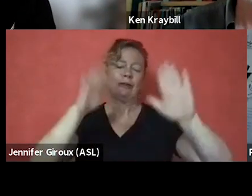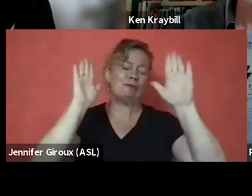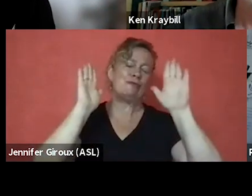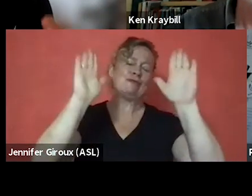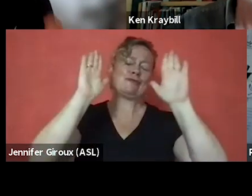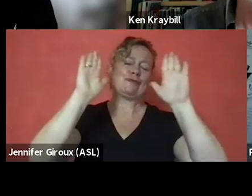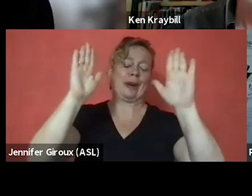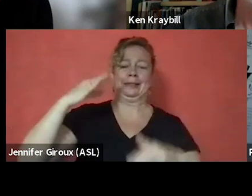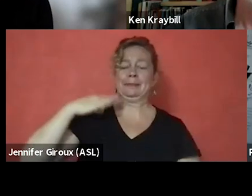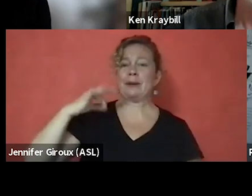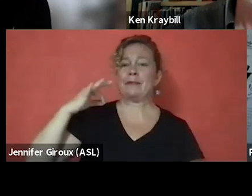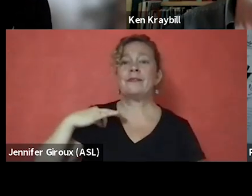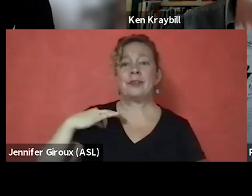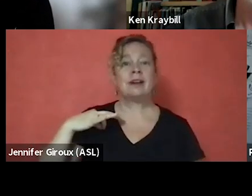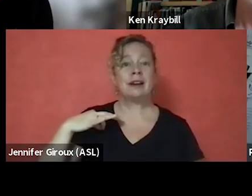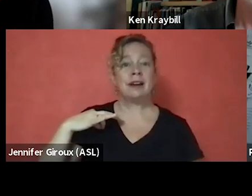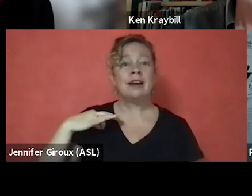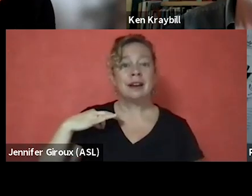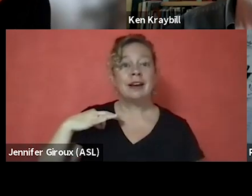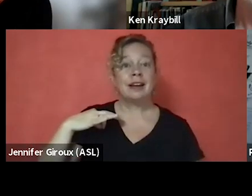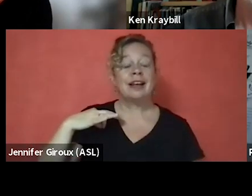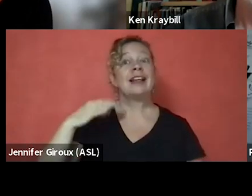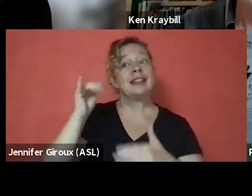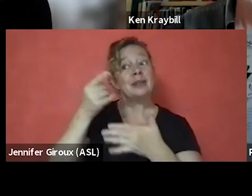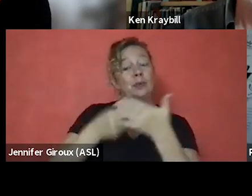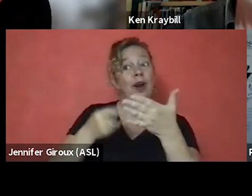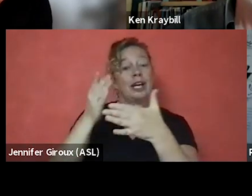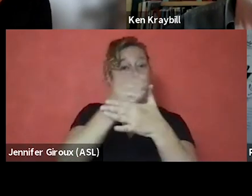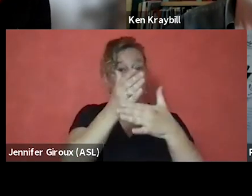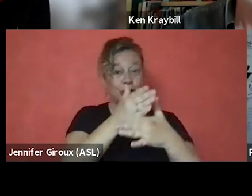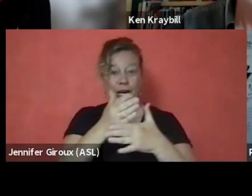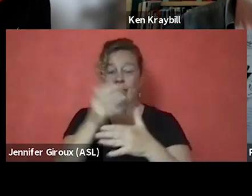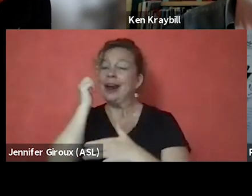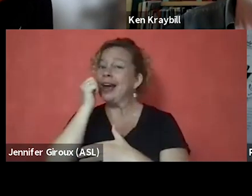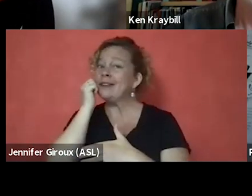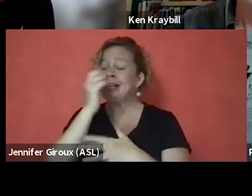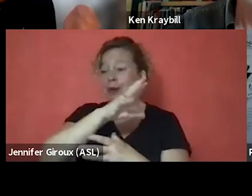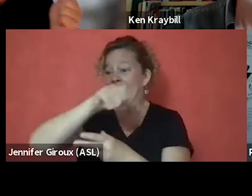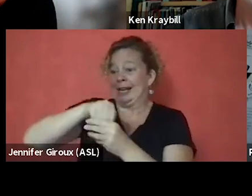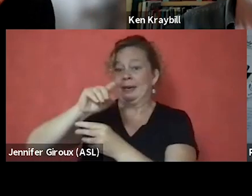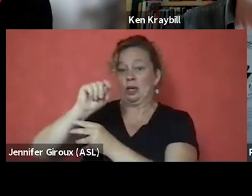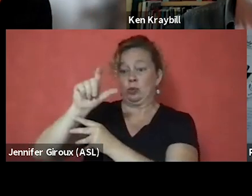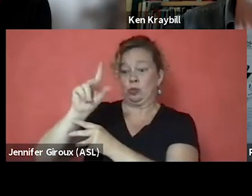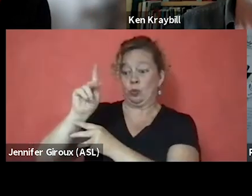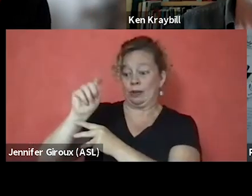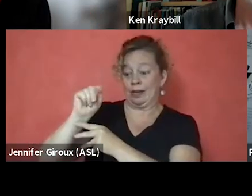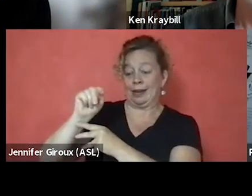And those assets are what I share every day. It's what I put into the toolkit, it's what I put into the work I do,